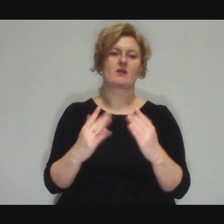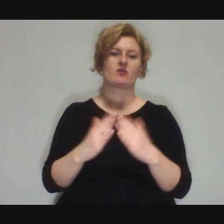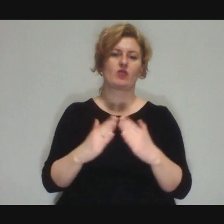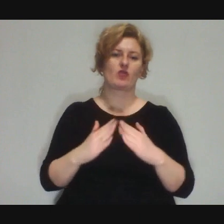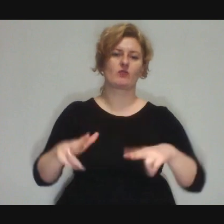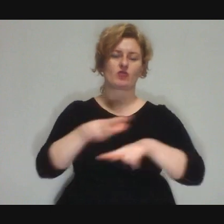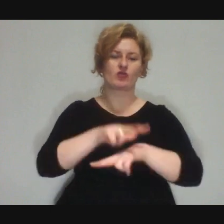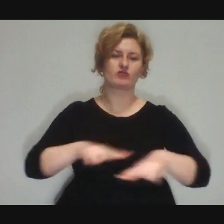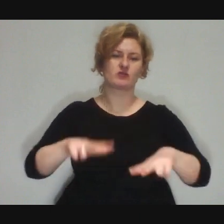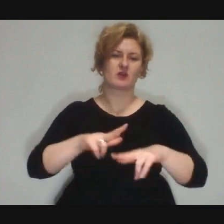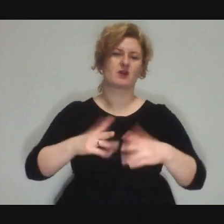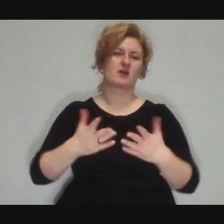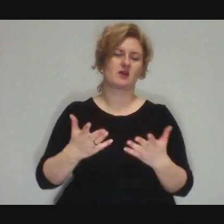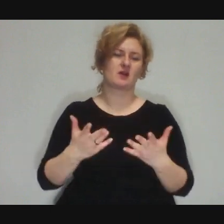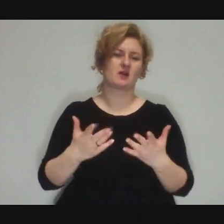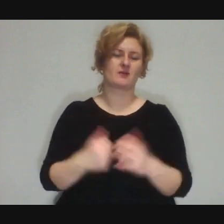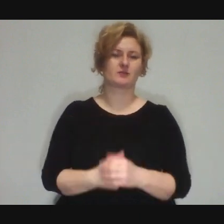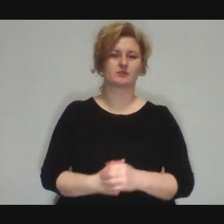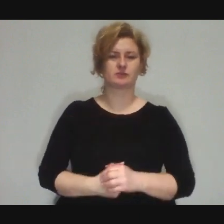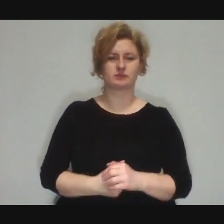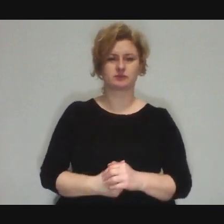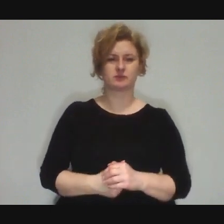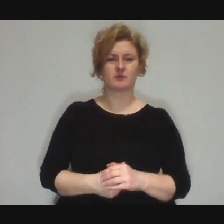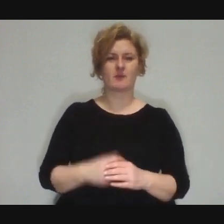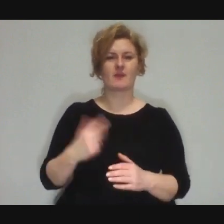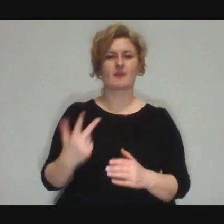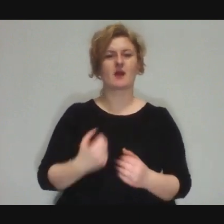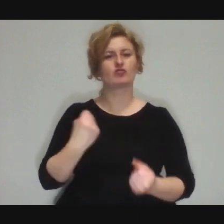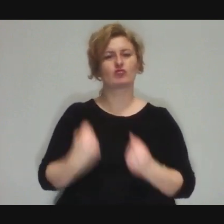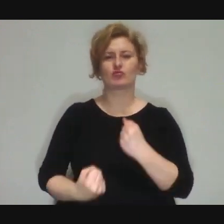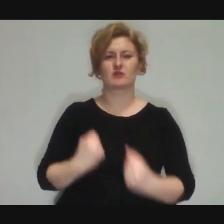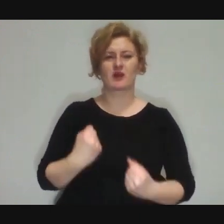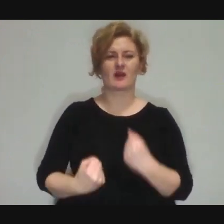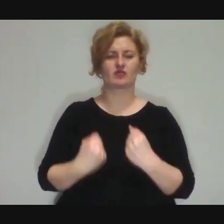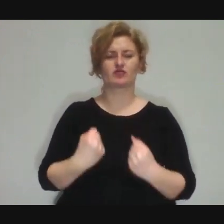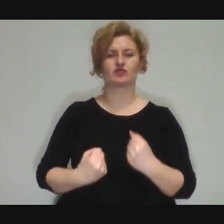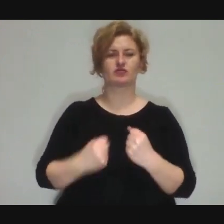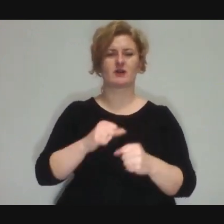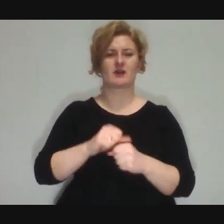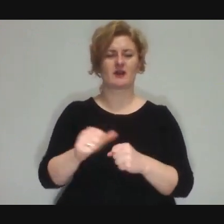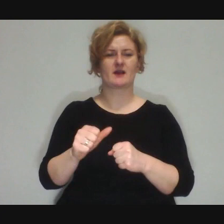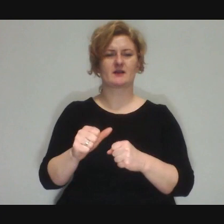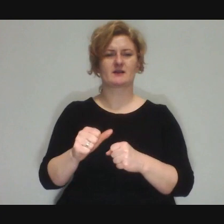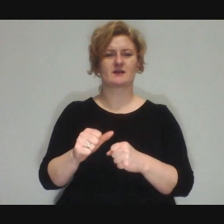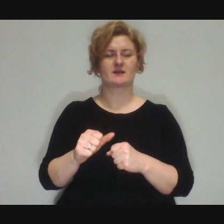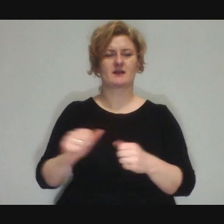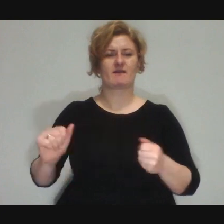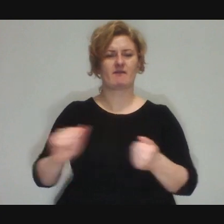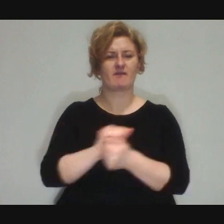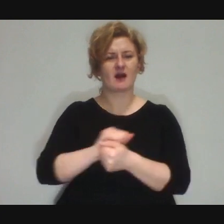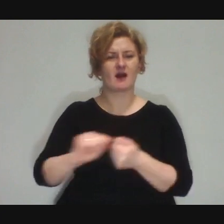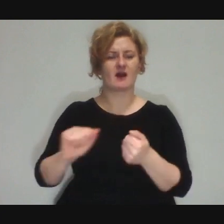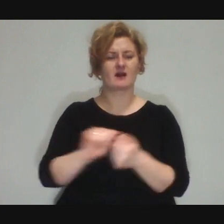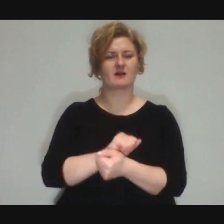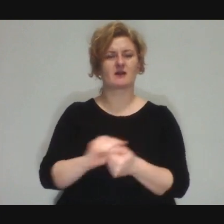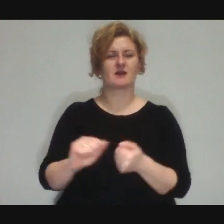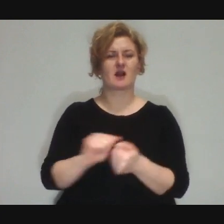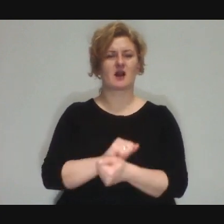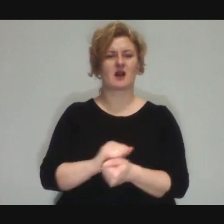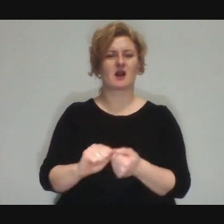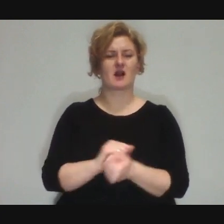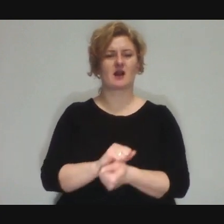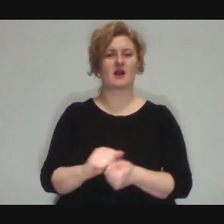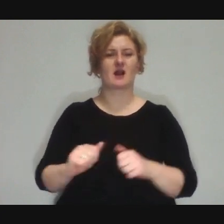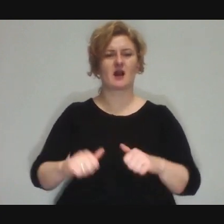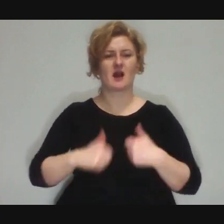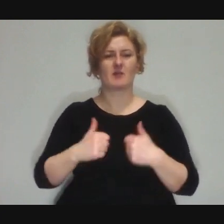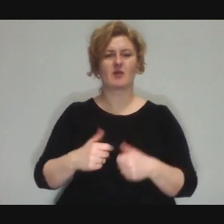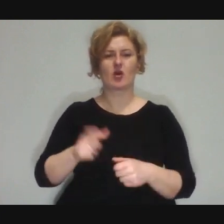and of course the most difficult thing is to fight for them to come regularly.